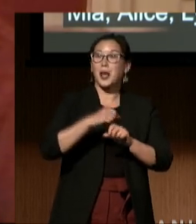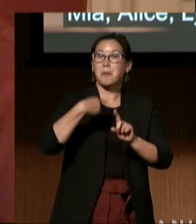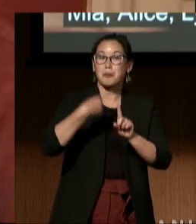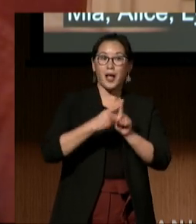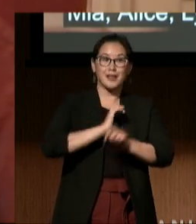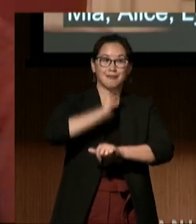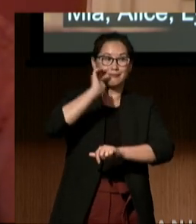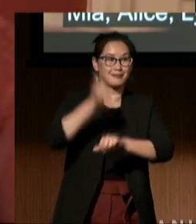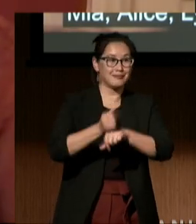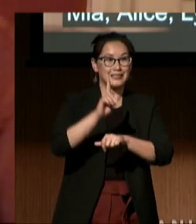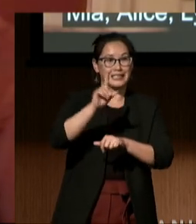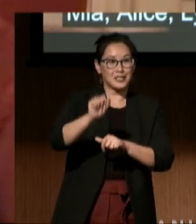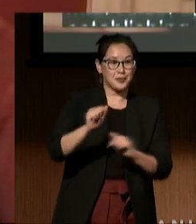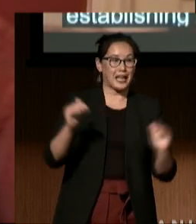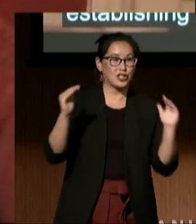founded on community care.